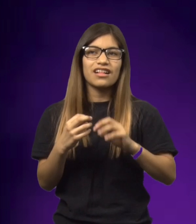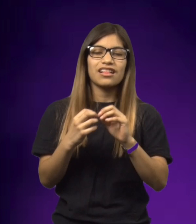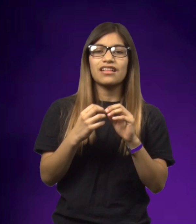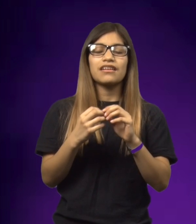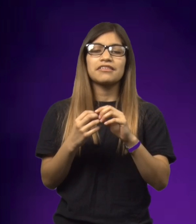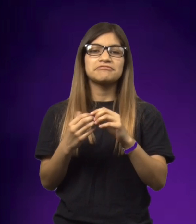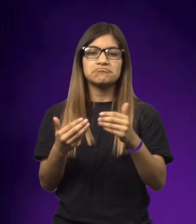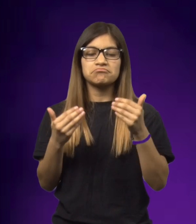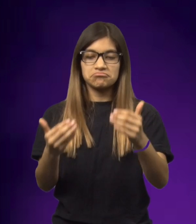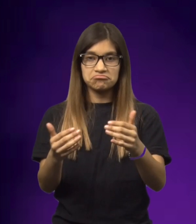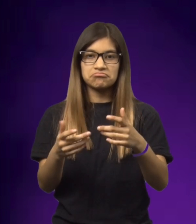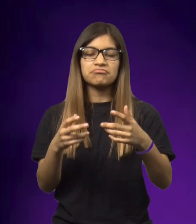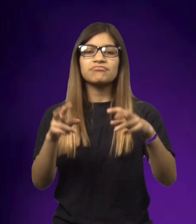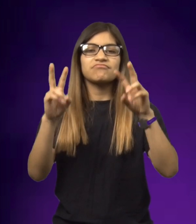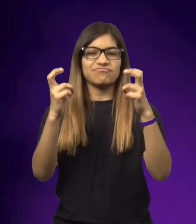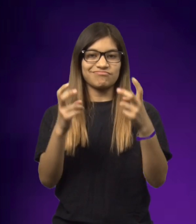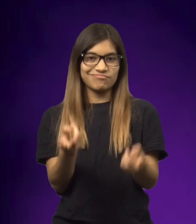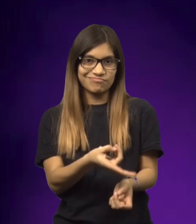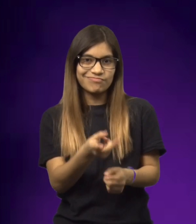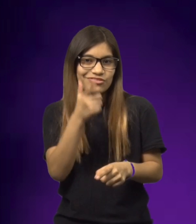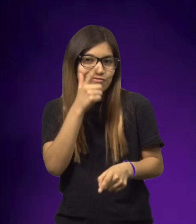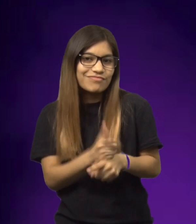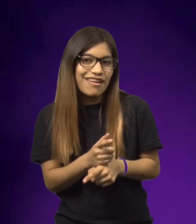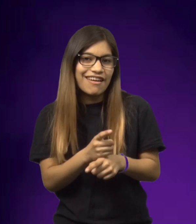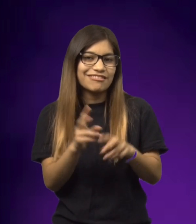They decided that they were going to call Ellen, Annemarie's sister.